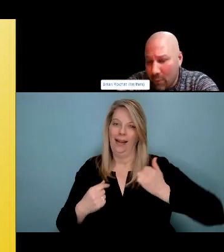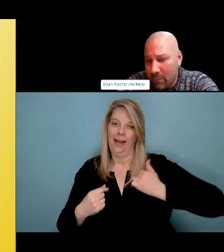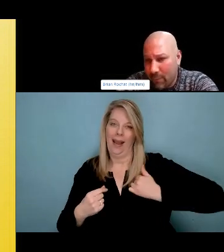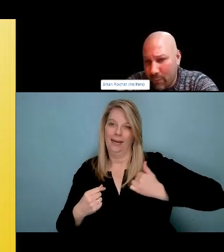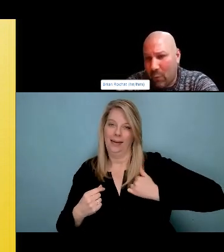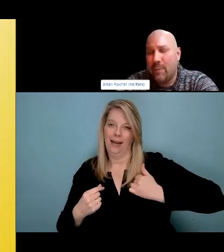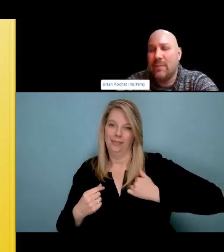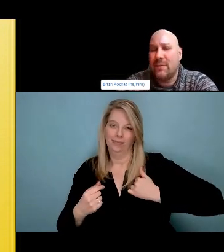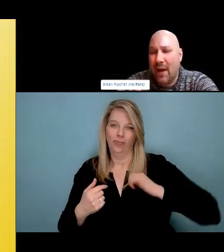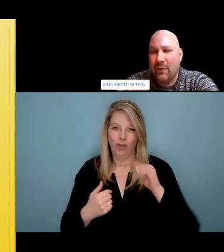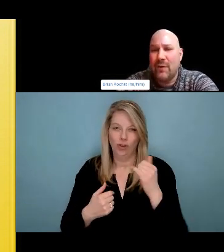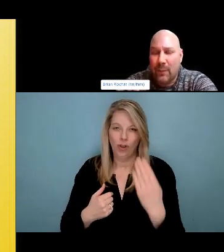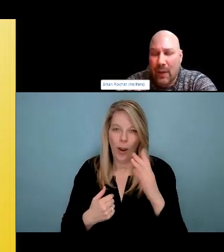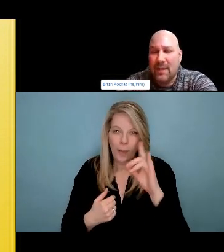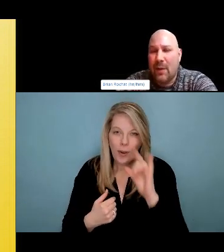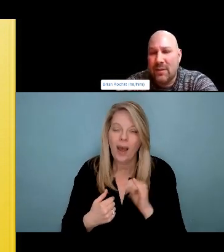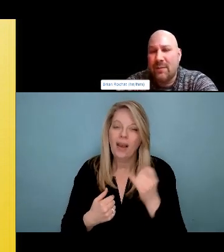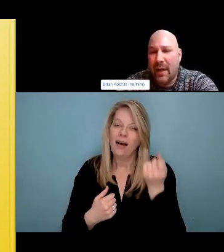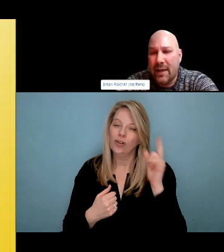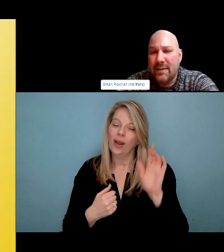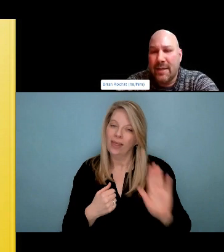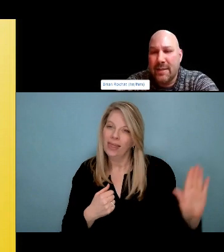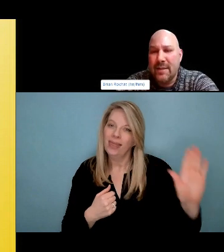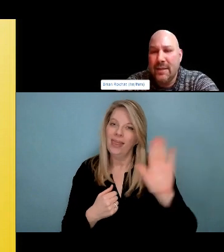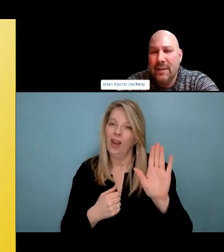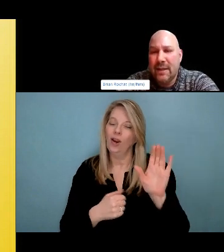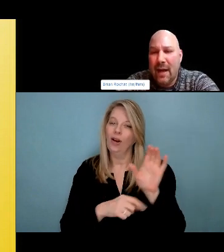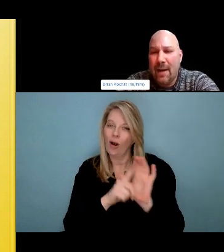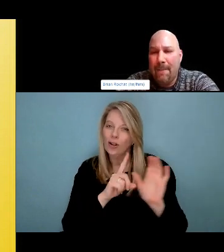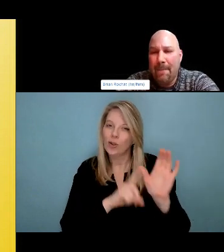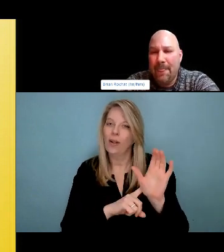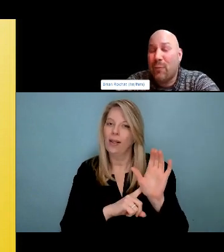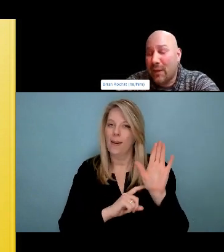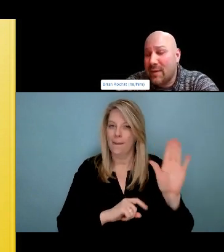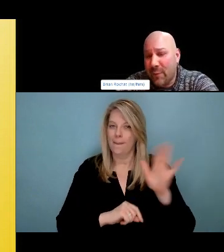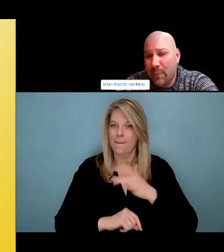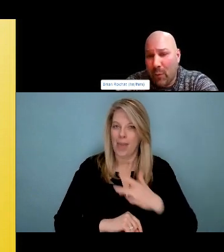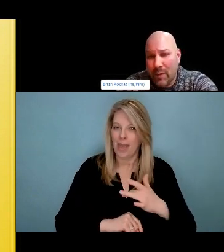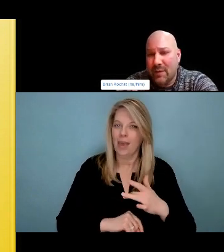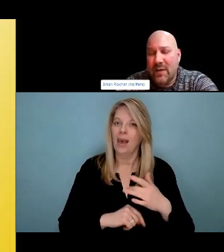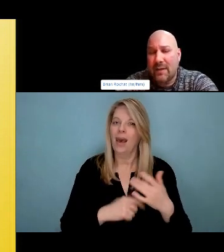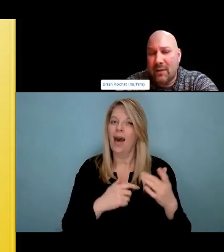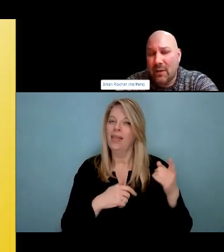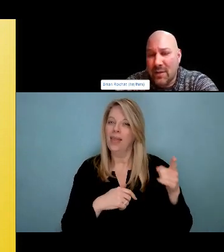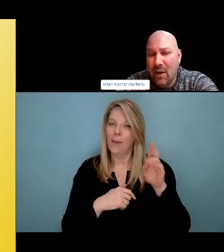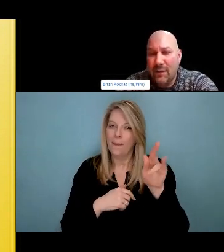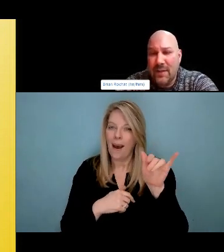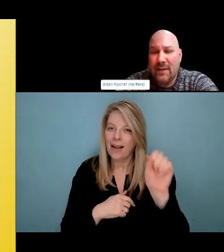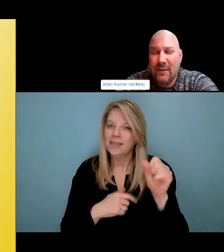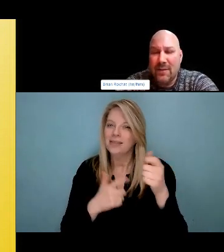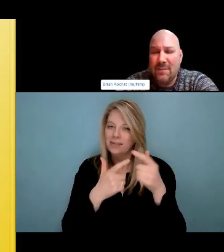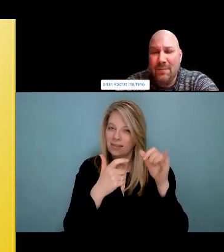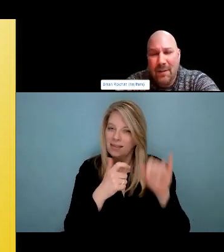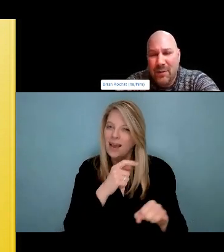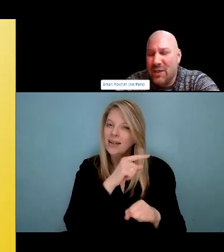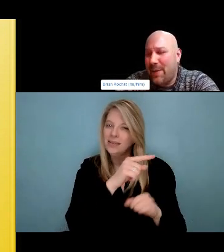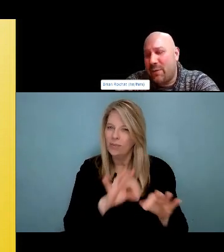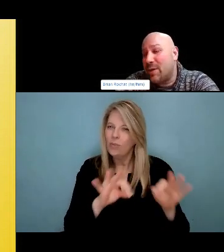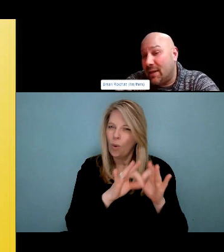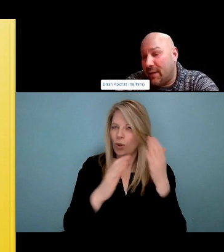And then we also put information in there if you were to overdose what what does that